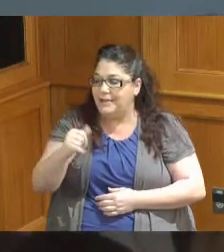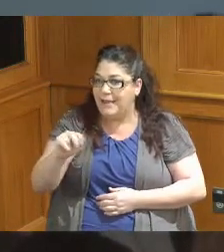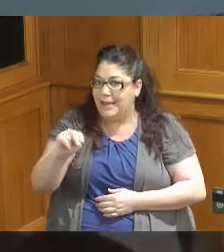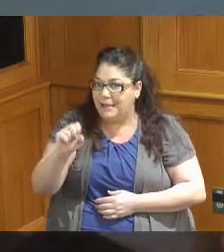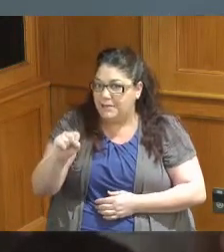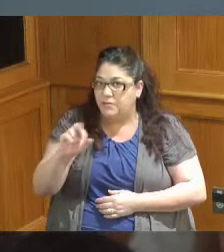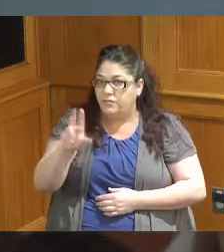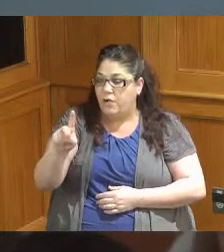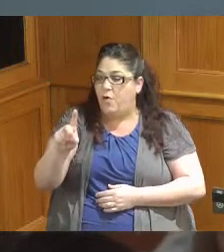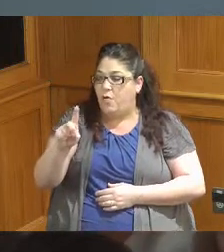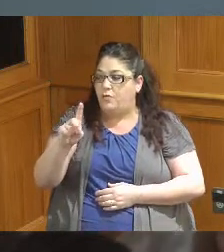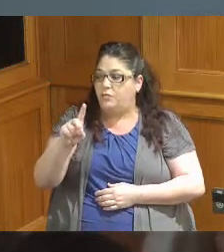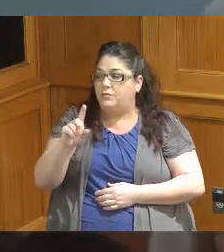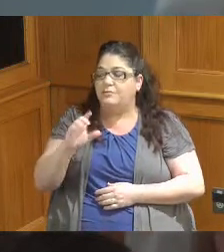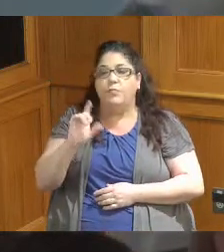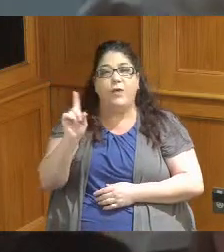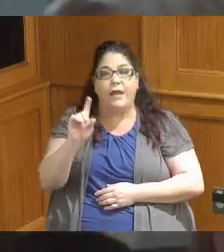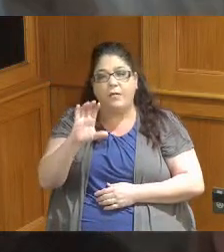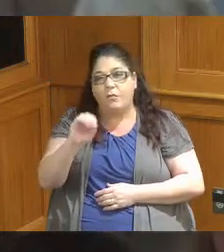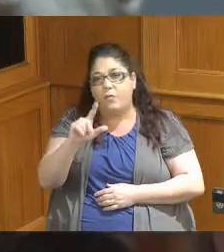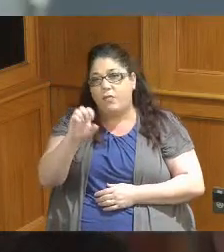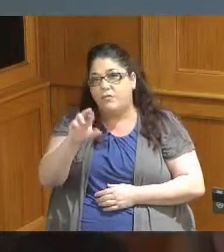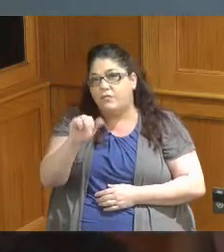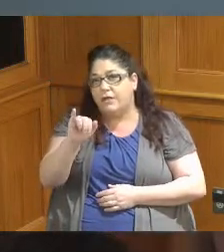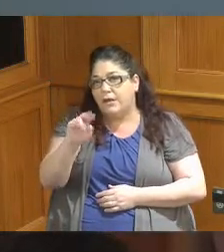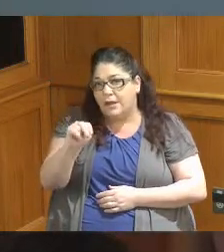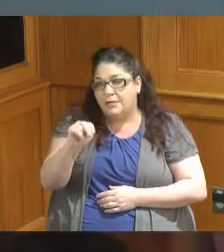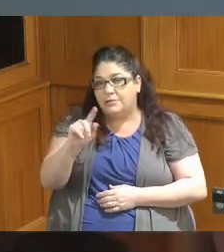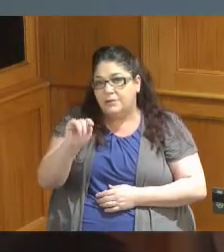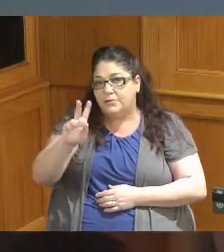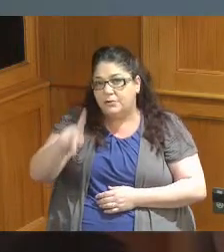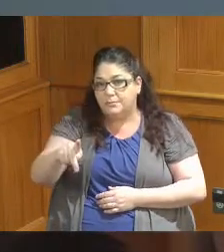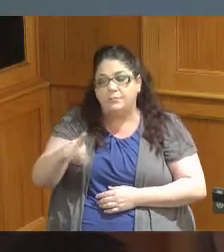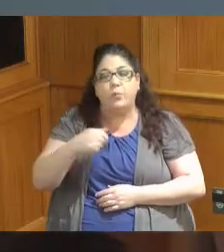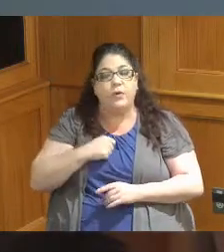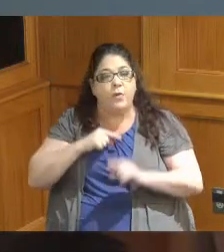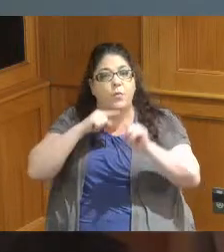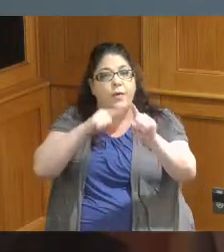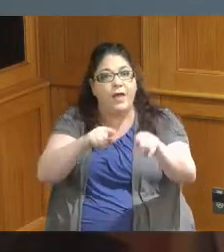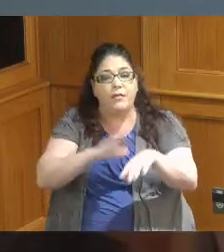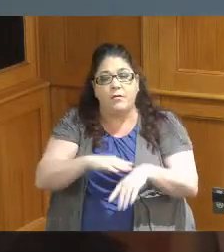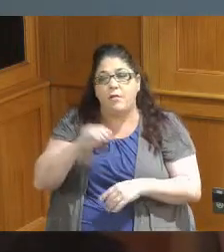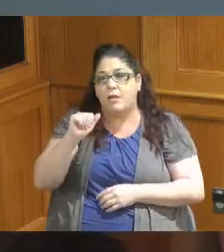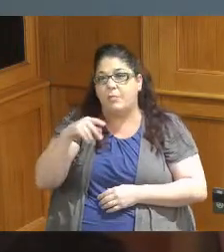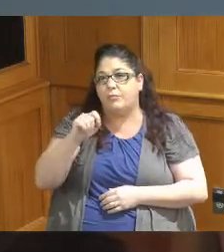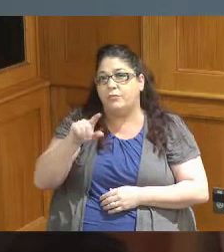we went out to bid on March 9th for this project the Engineer's estimate was two million forty